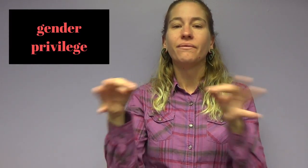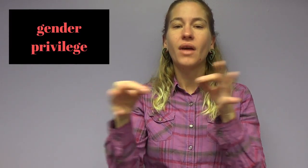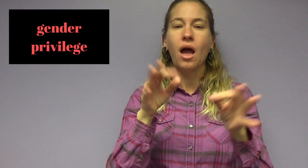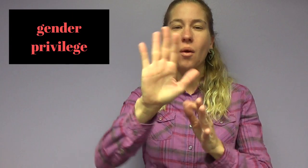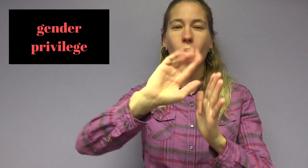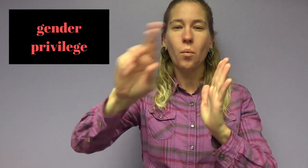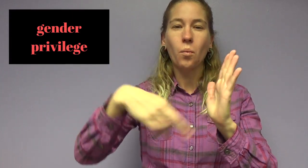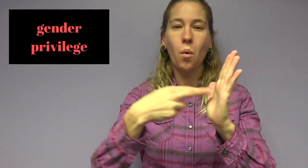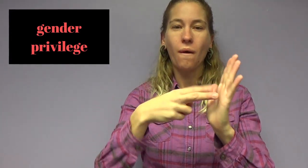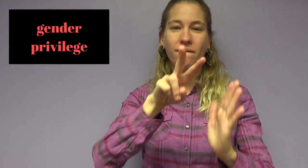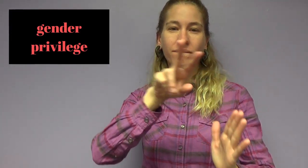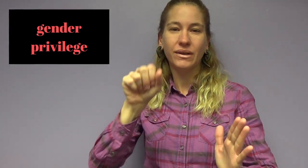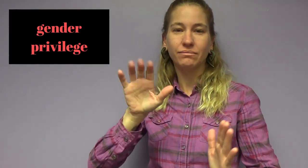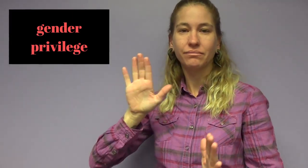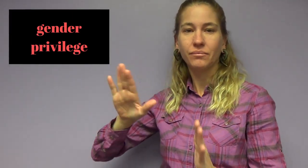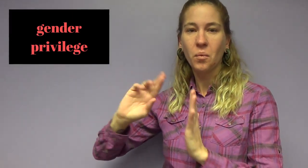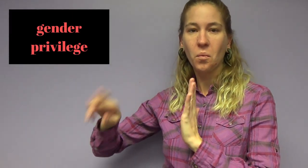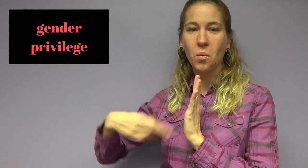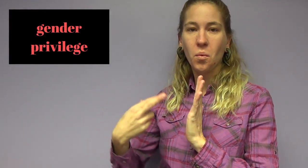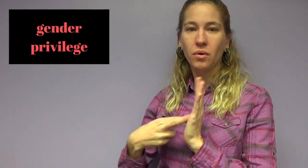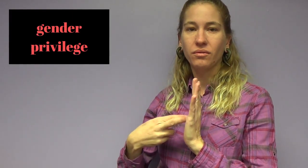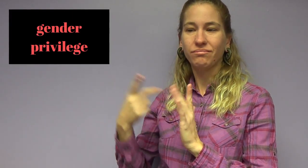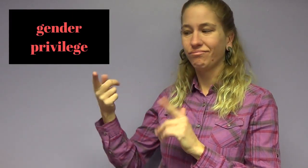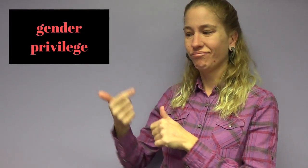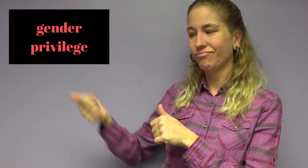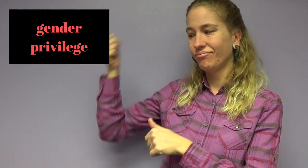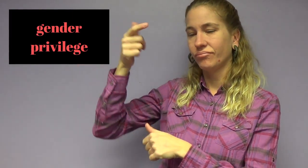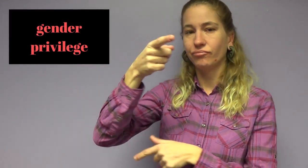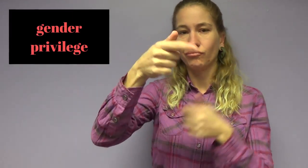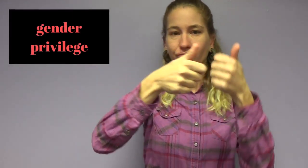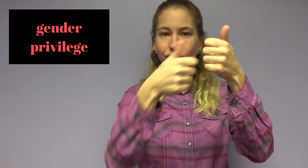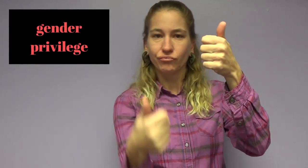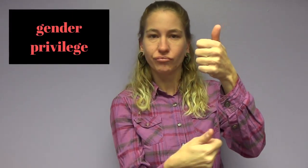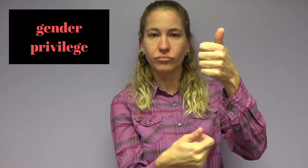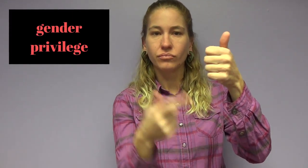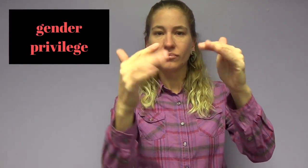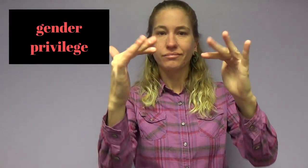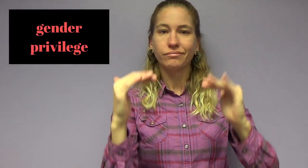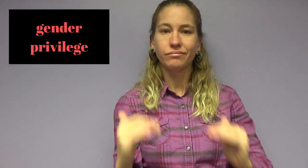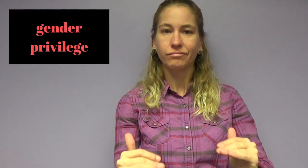Defines your role compared to their role; they're the boss, and you're the submissive.